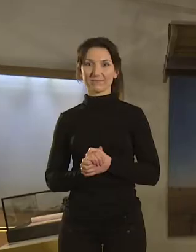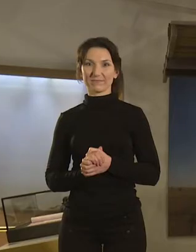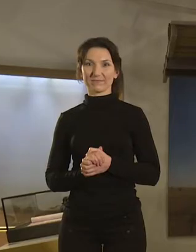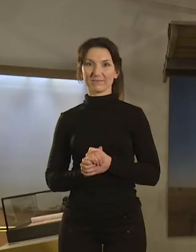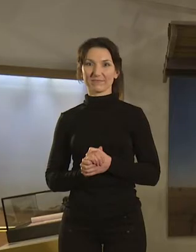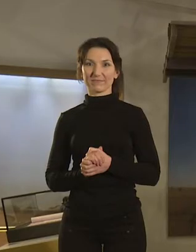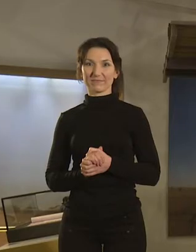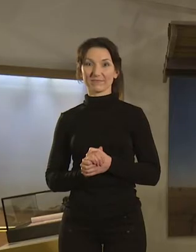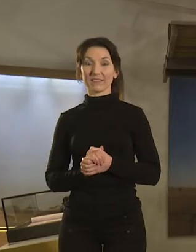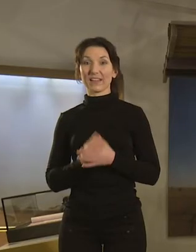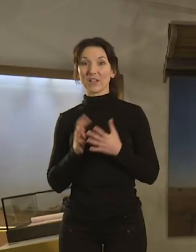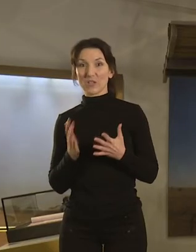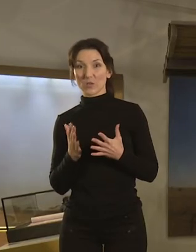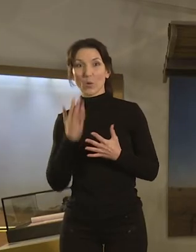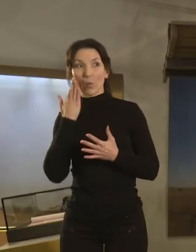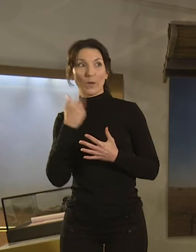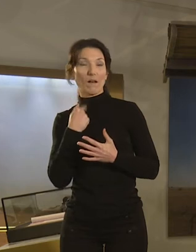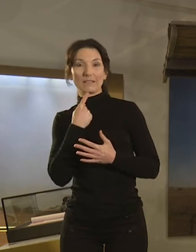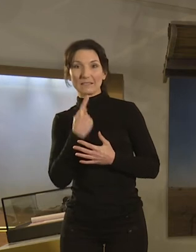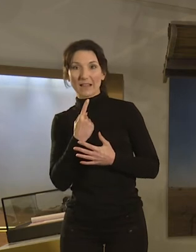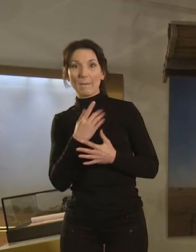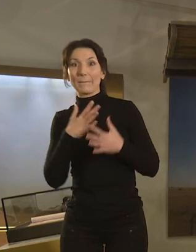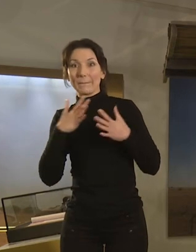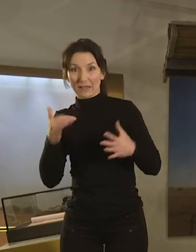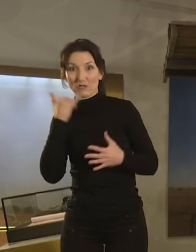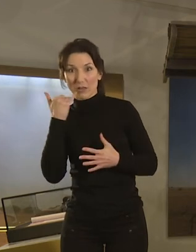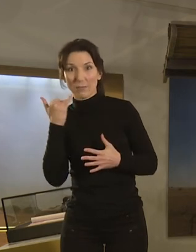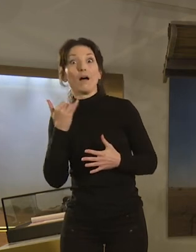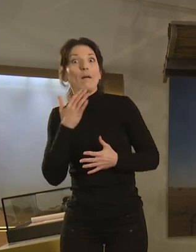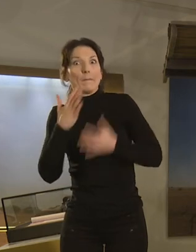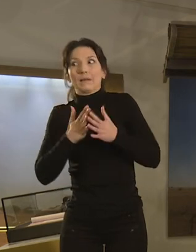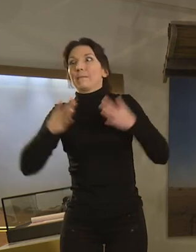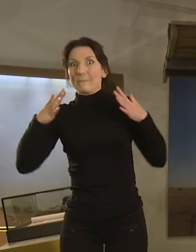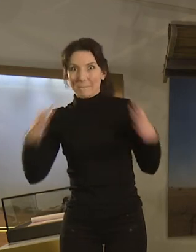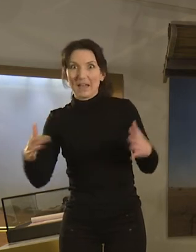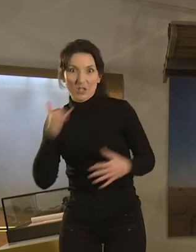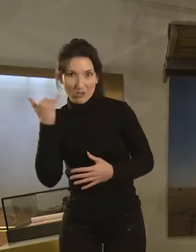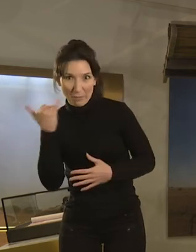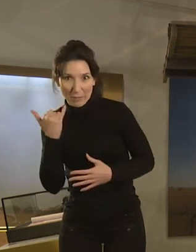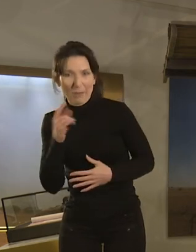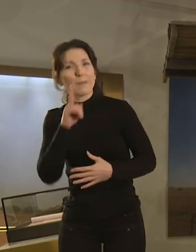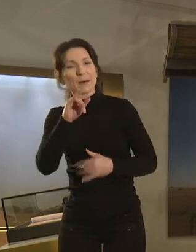Now when I talk about large, I mean really large but Sue saw that this sheep